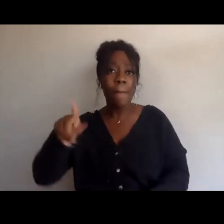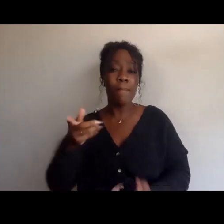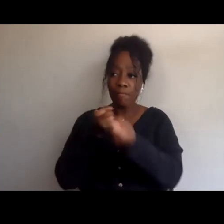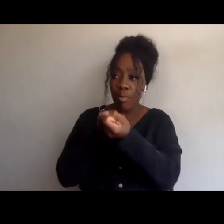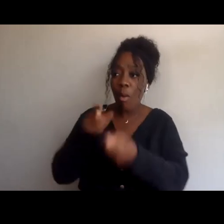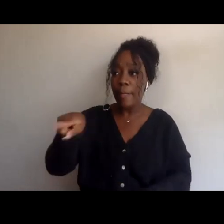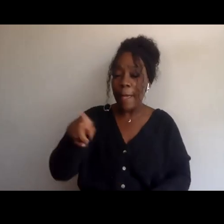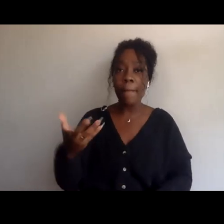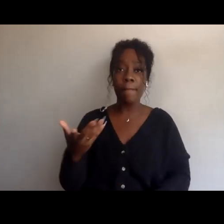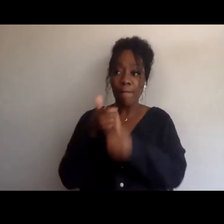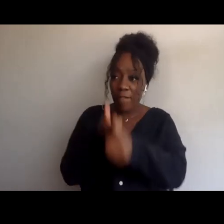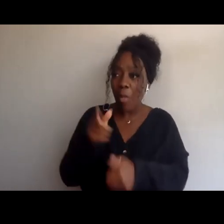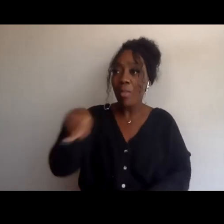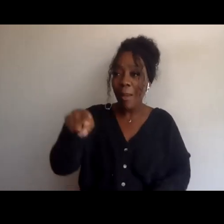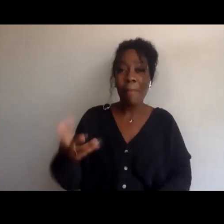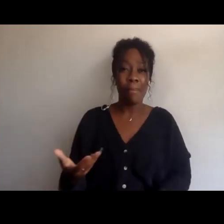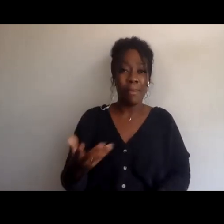tell us why we're in this fight to begin with,